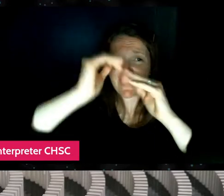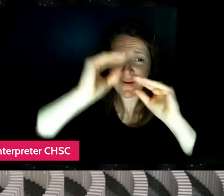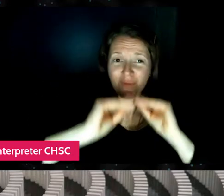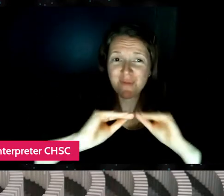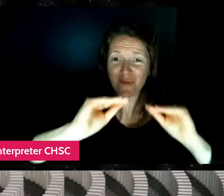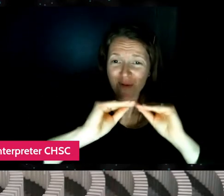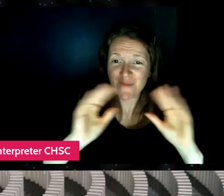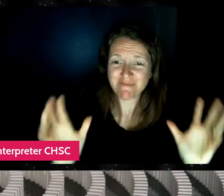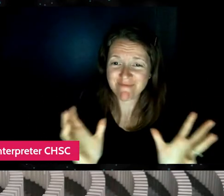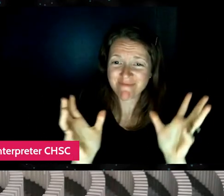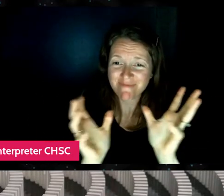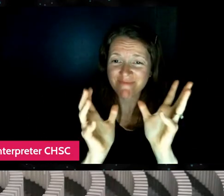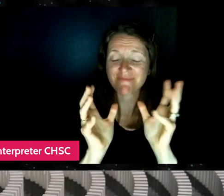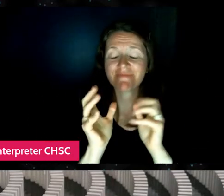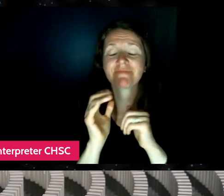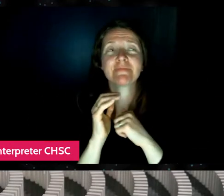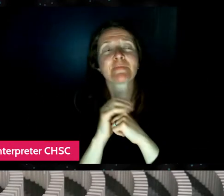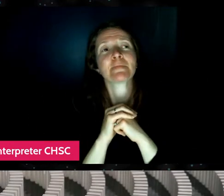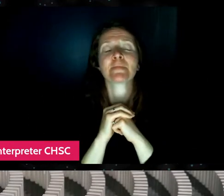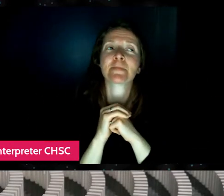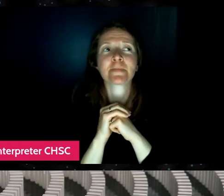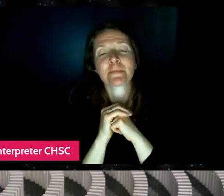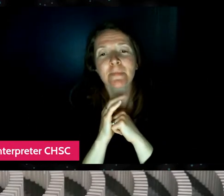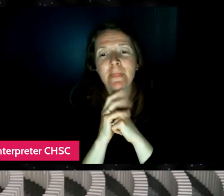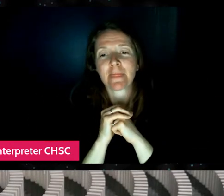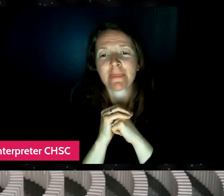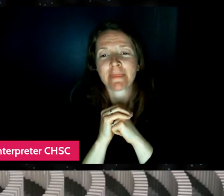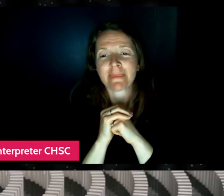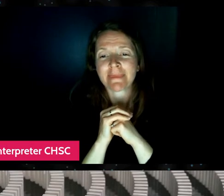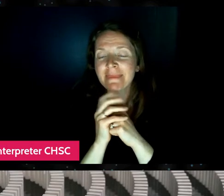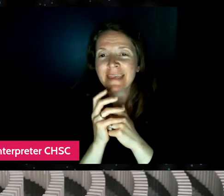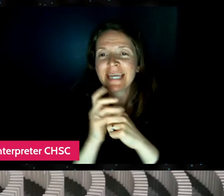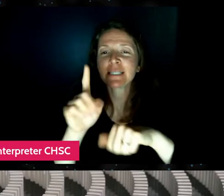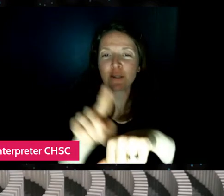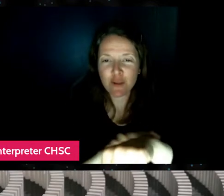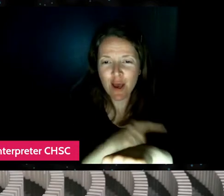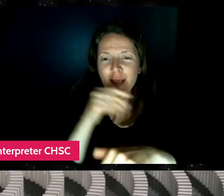And I guess, you know, it's just a long process. I'm learning every single day